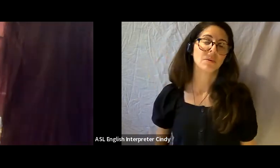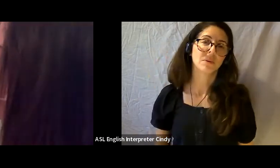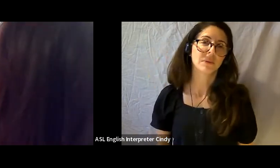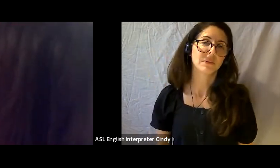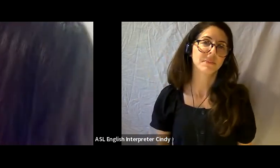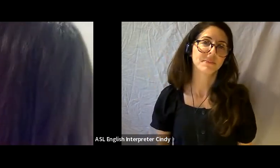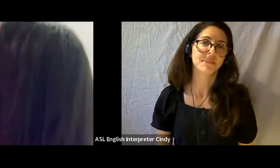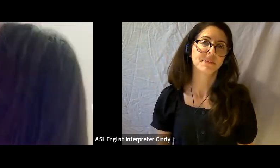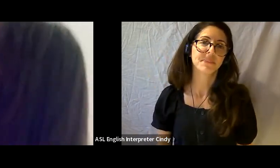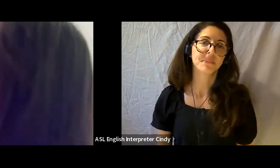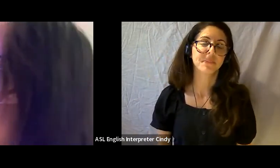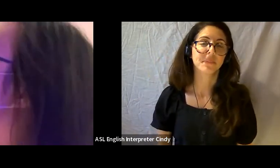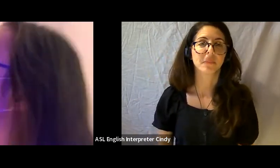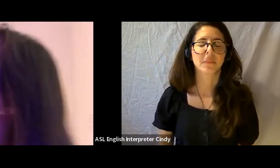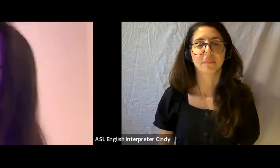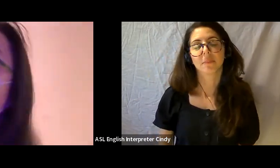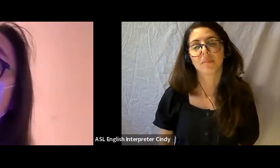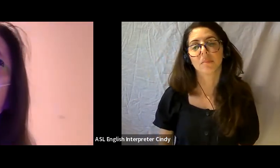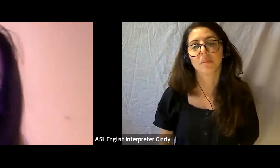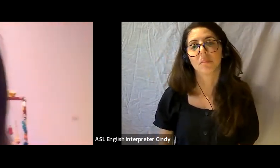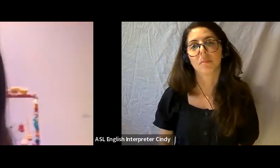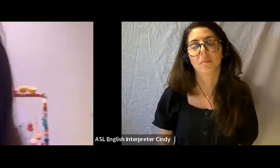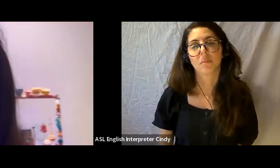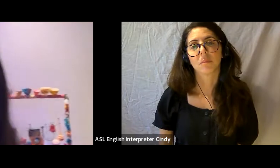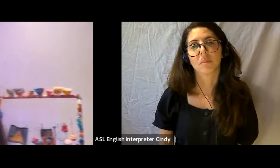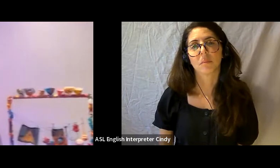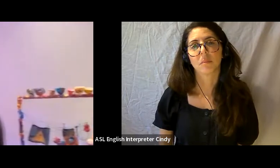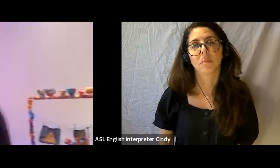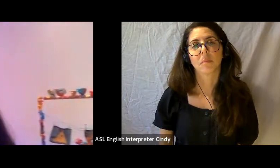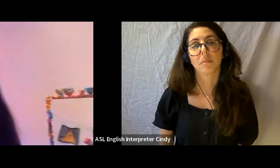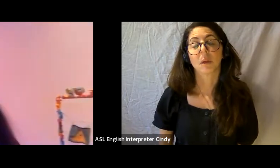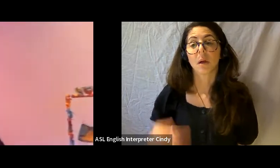one short throw